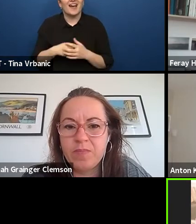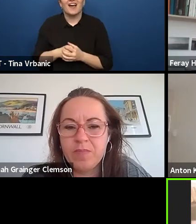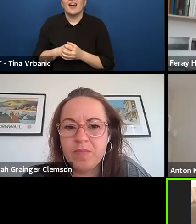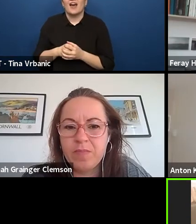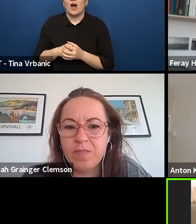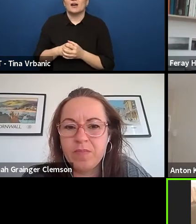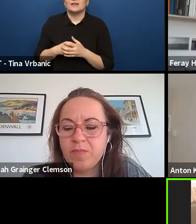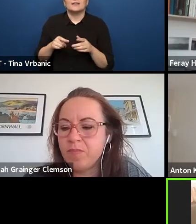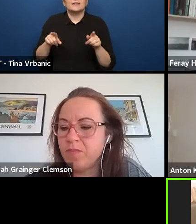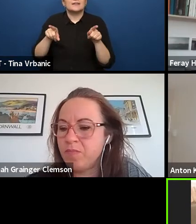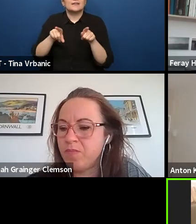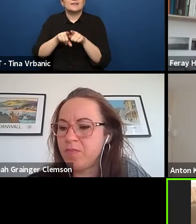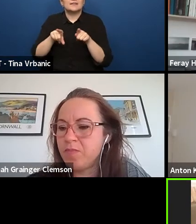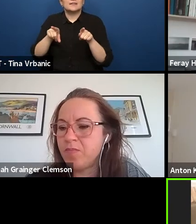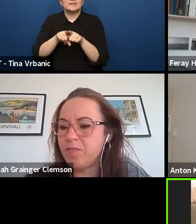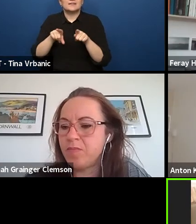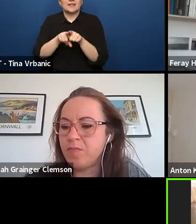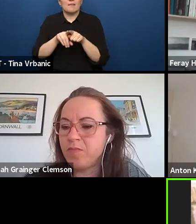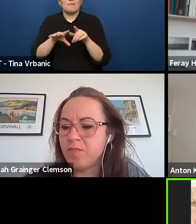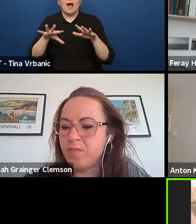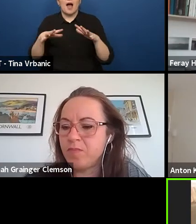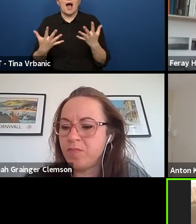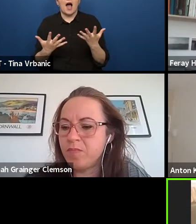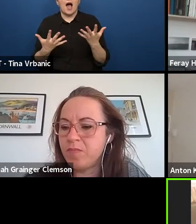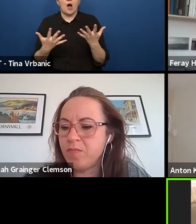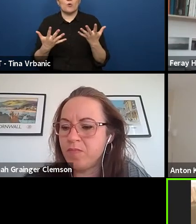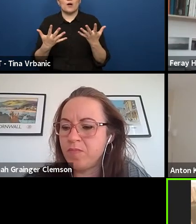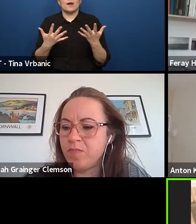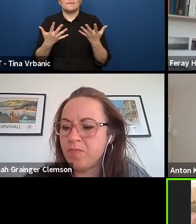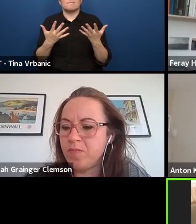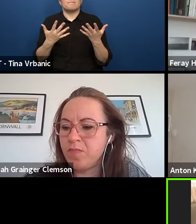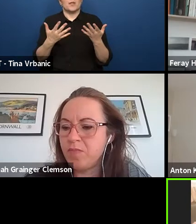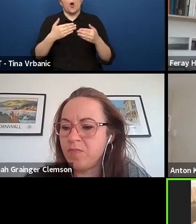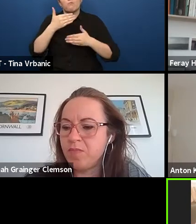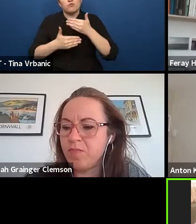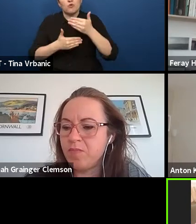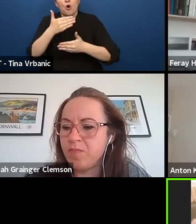in the productive process, this time, this space